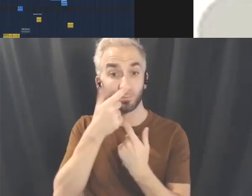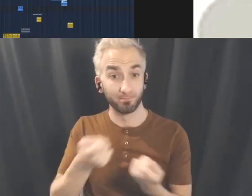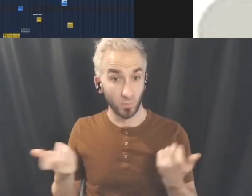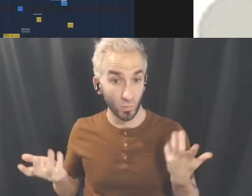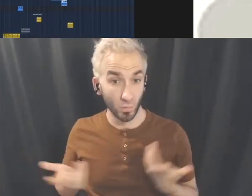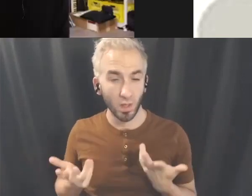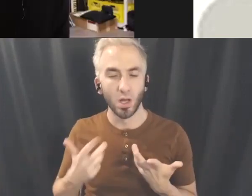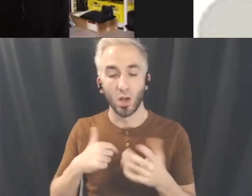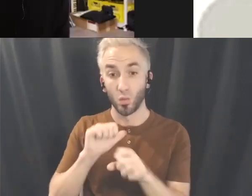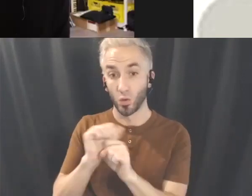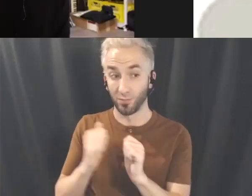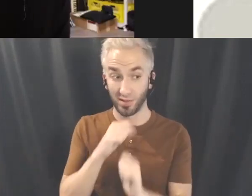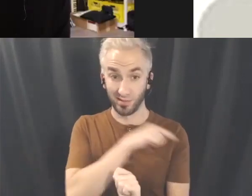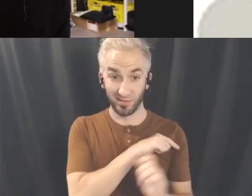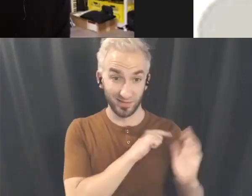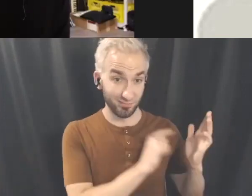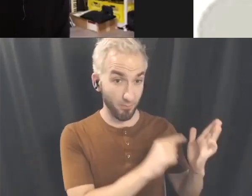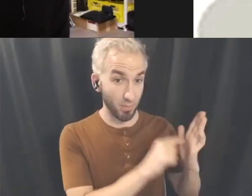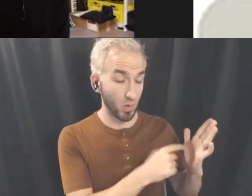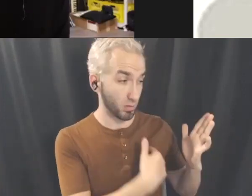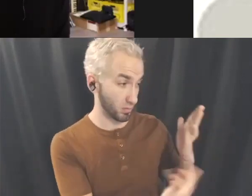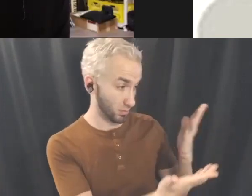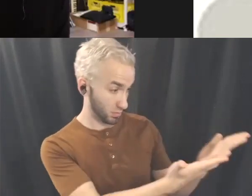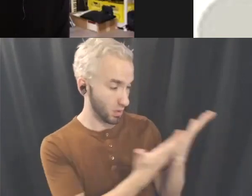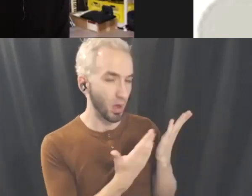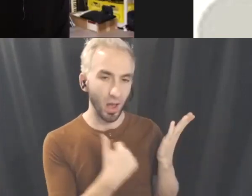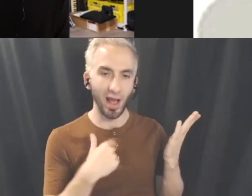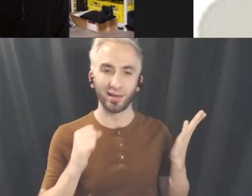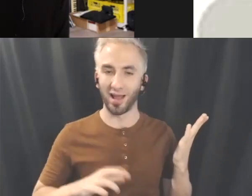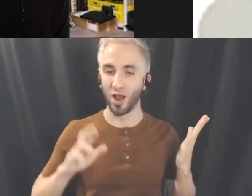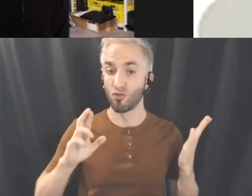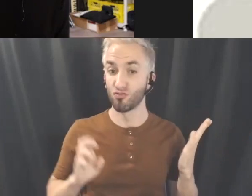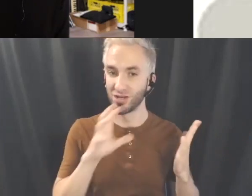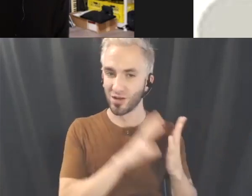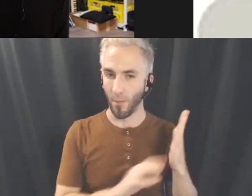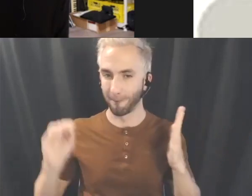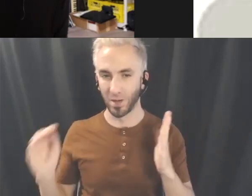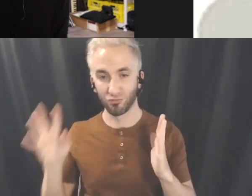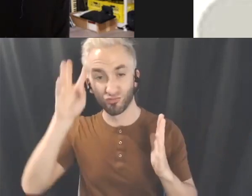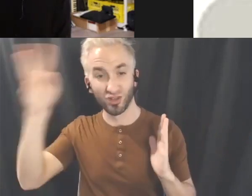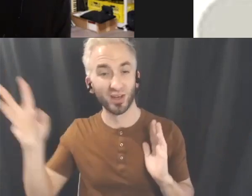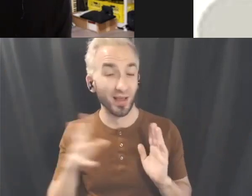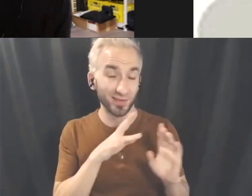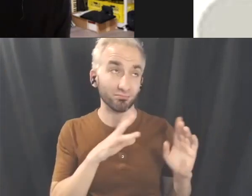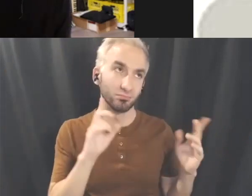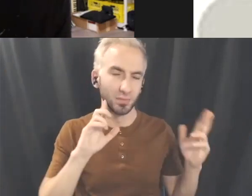with sample is when I work with samples, I can recreate this sound that's already like kind of like an end product.